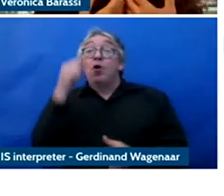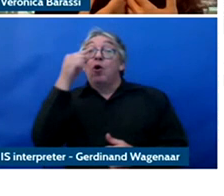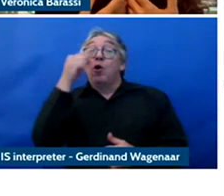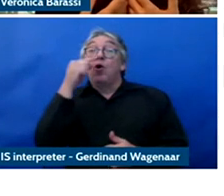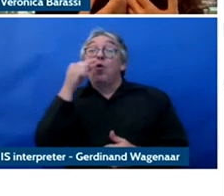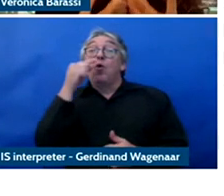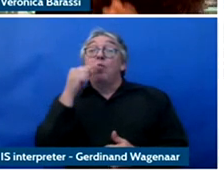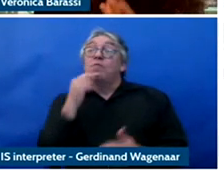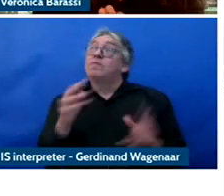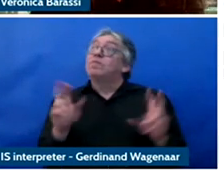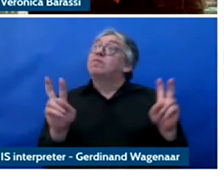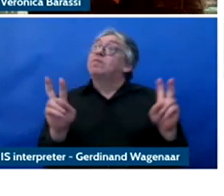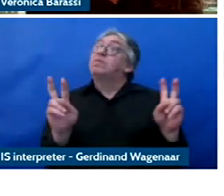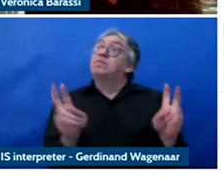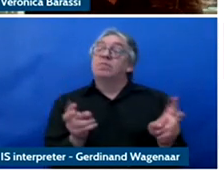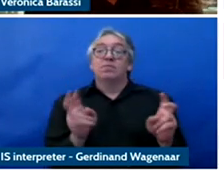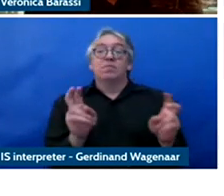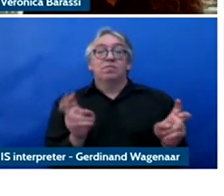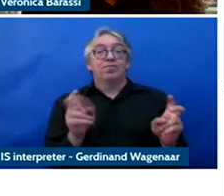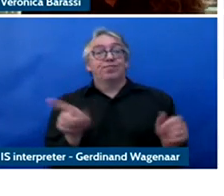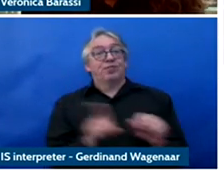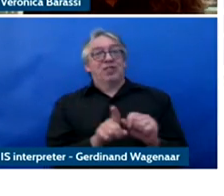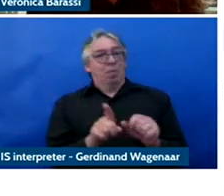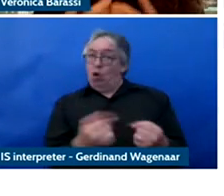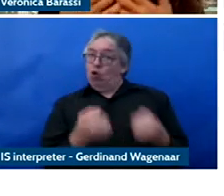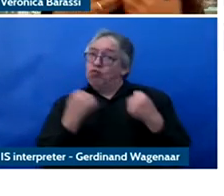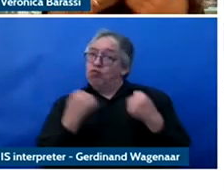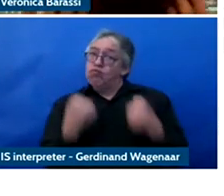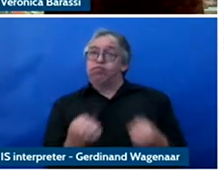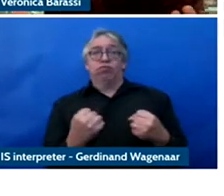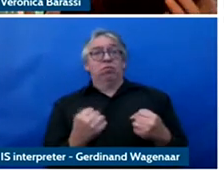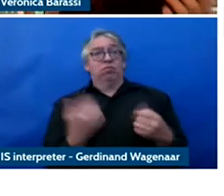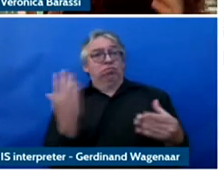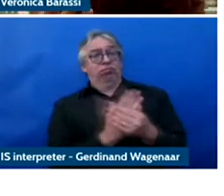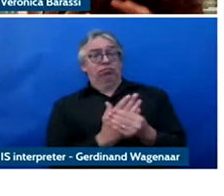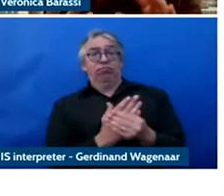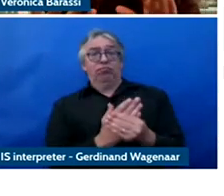are so deductionist, because children are being provided on the basis of